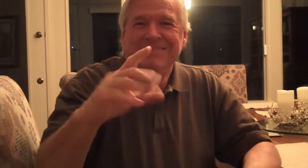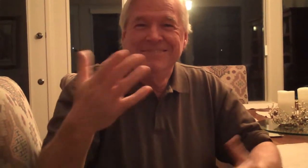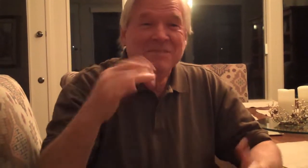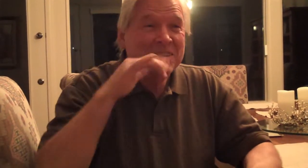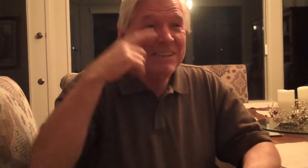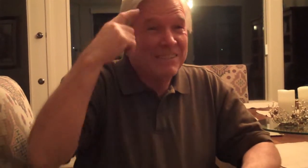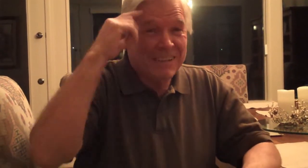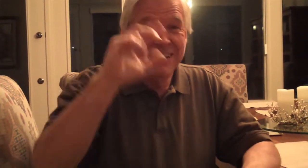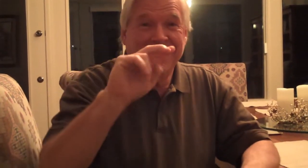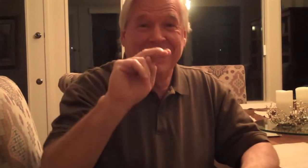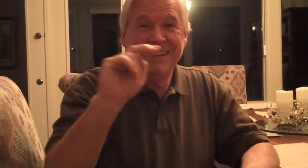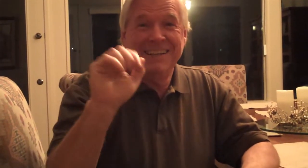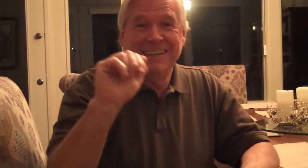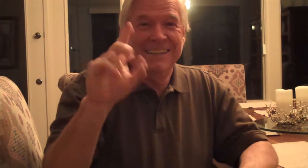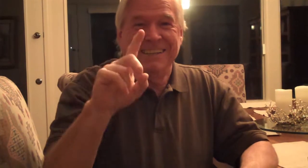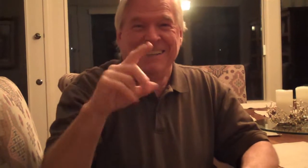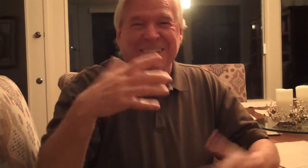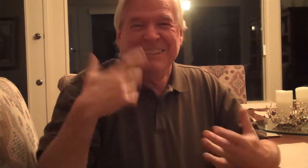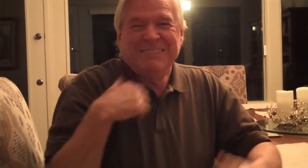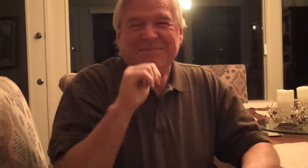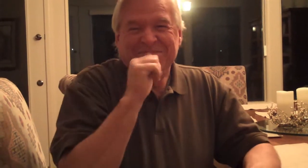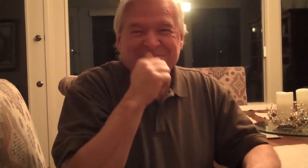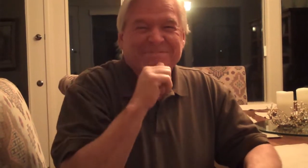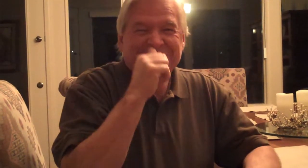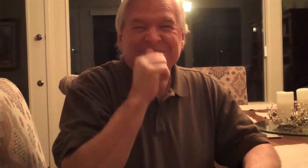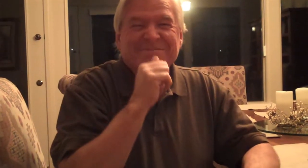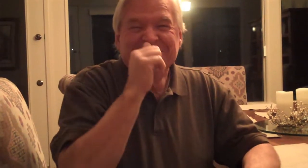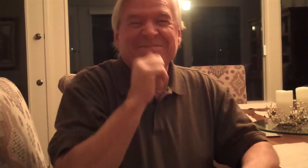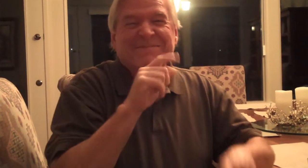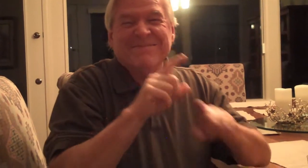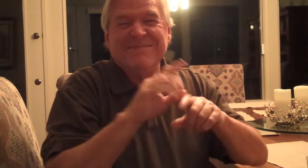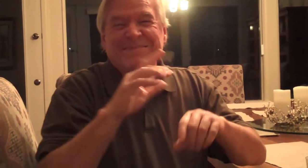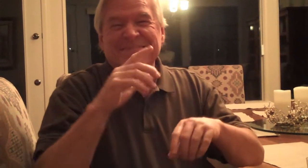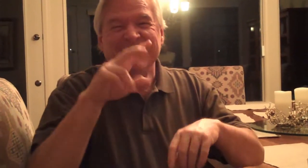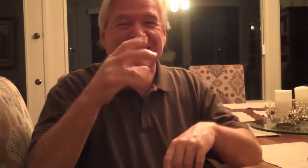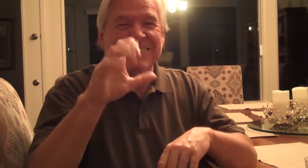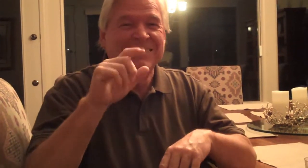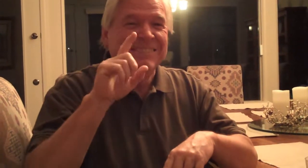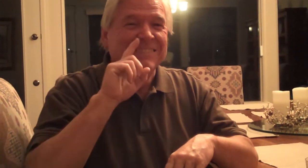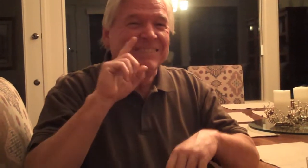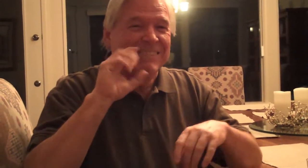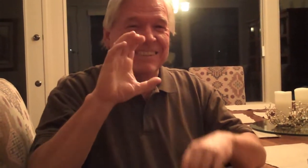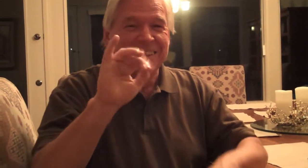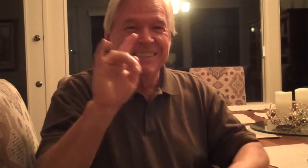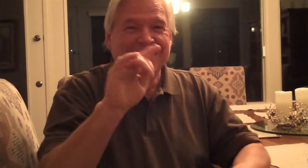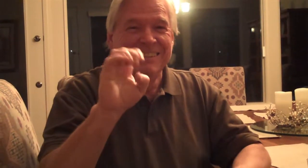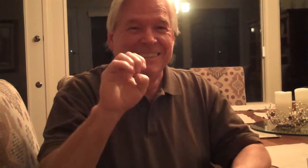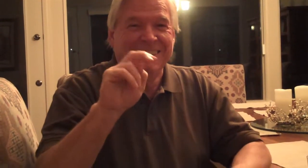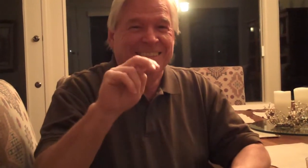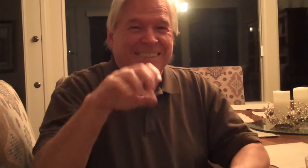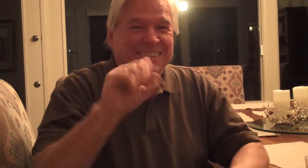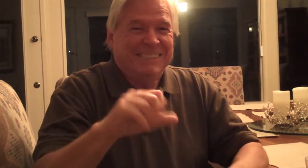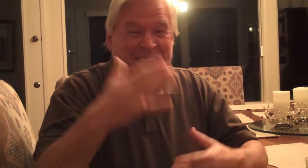If it wasn’t for NAD, I would be suffering as a second-class Deaf citizen.